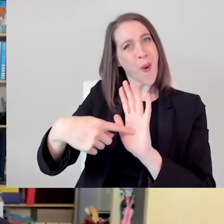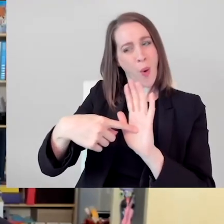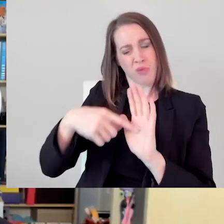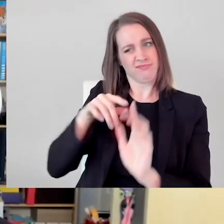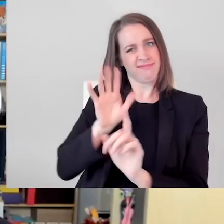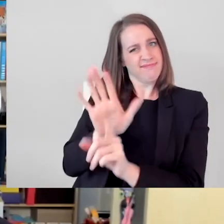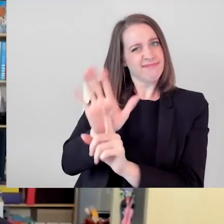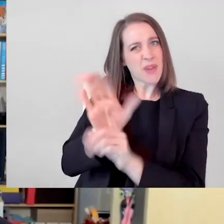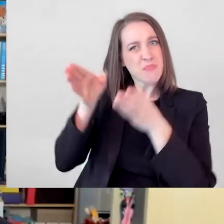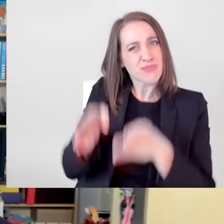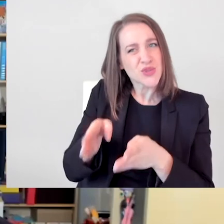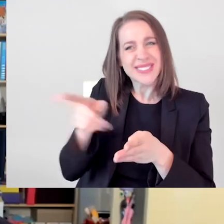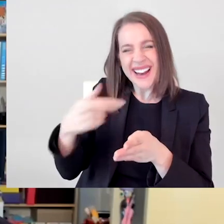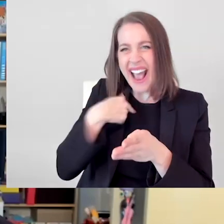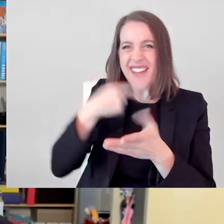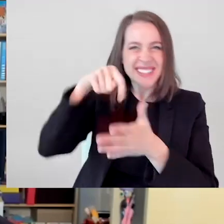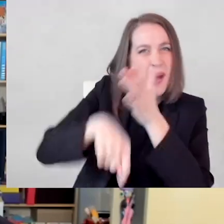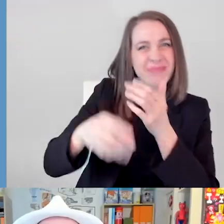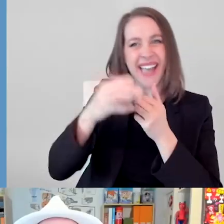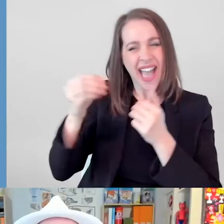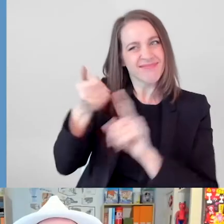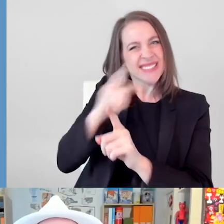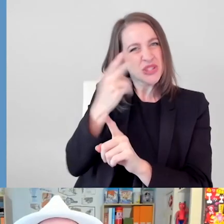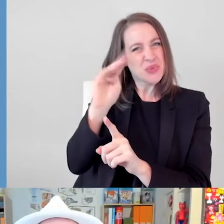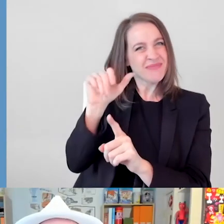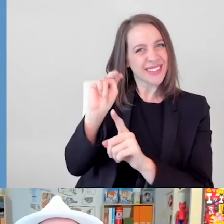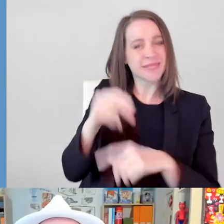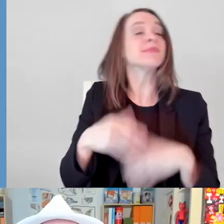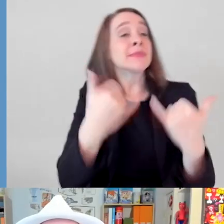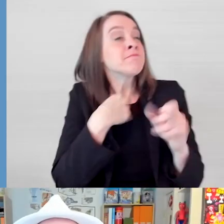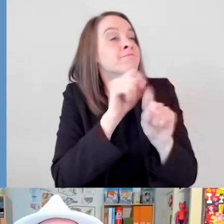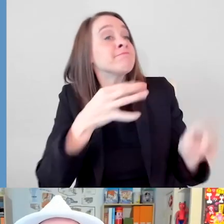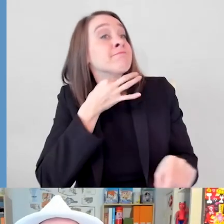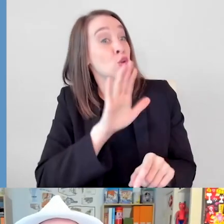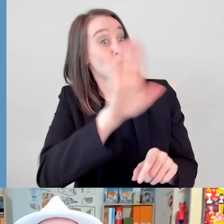that depth and that humanity. How do you feel your success in Hollywood